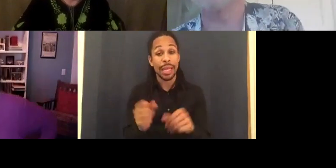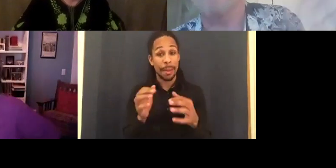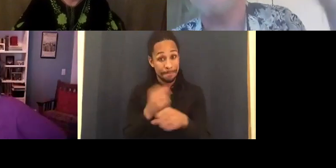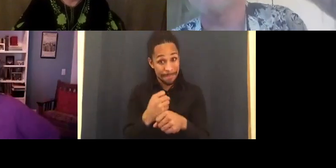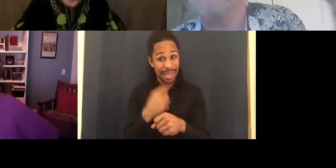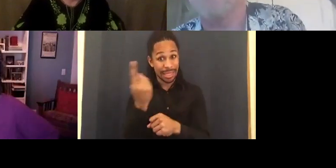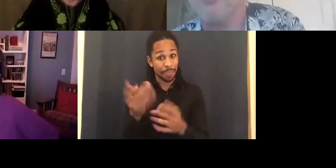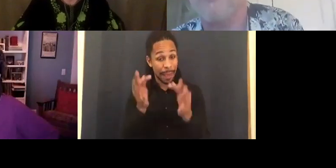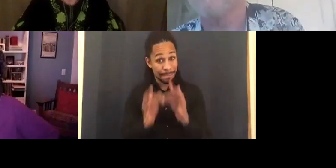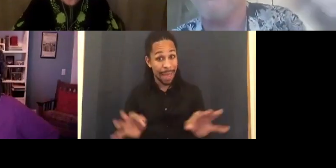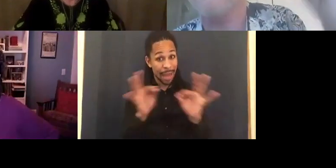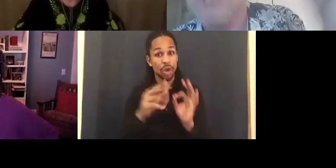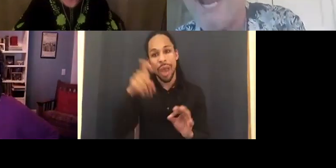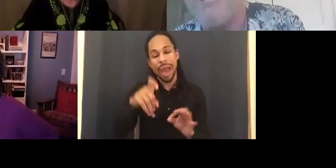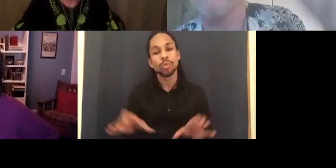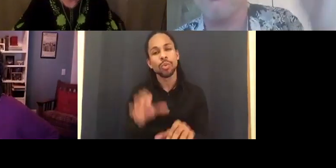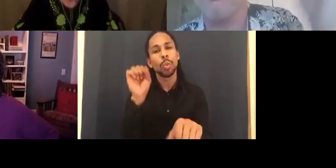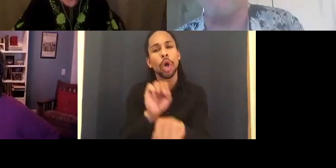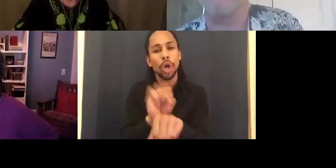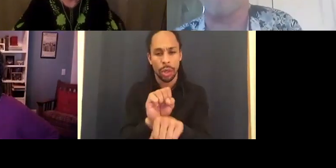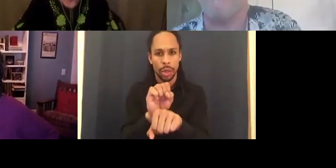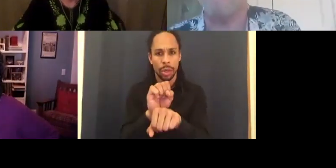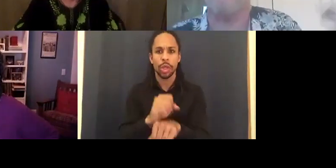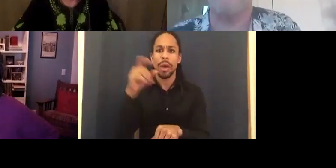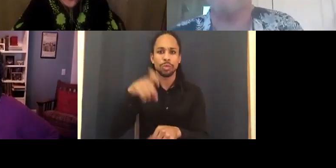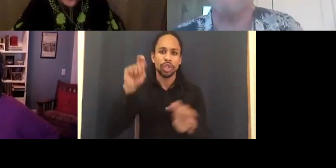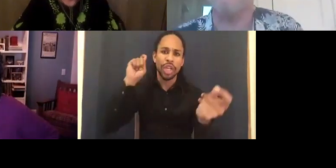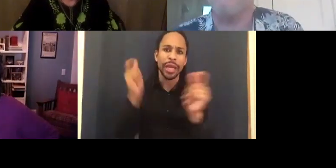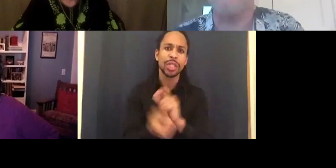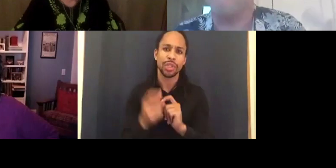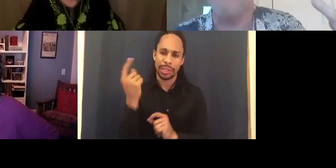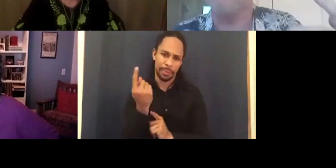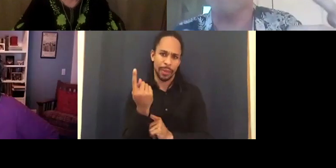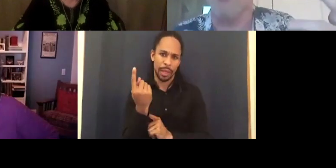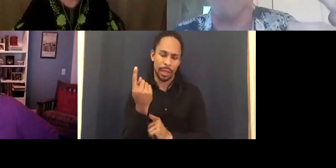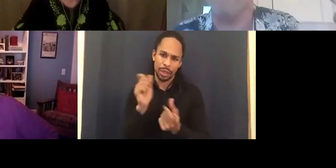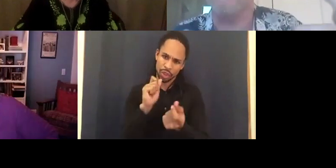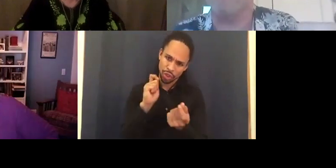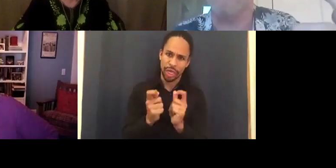have to do some work. You have to change something. That's the thing. It's not just the warm fuzzy feeling